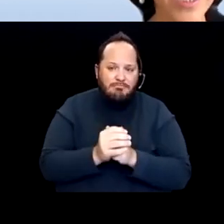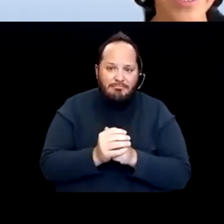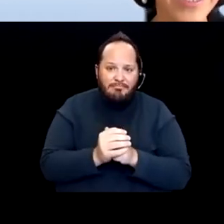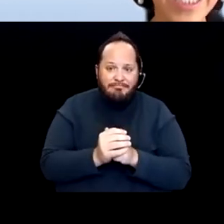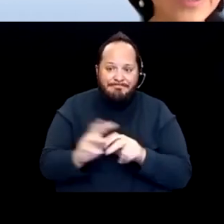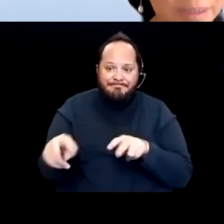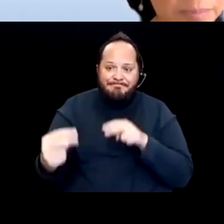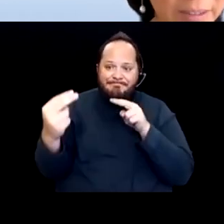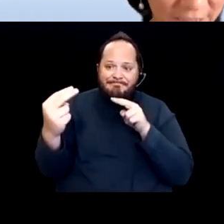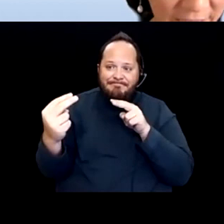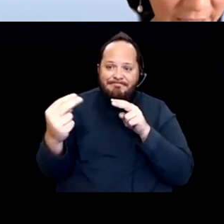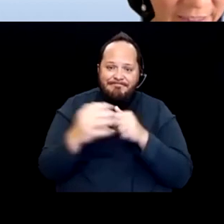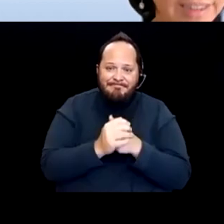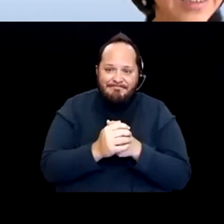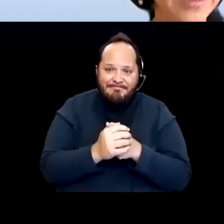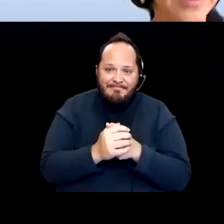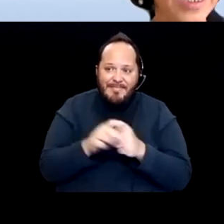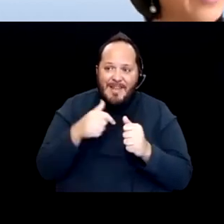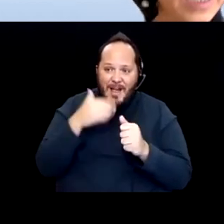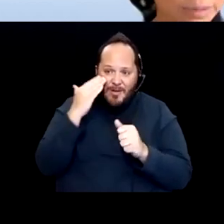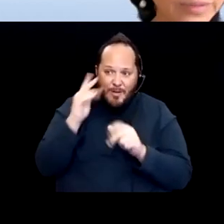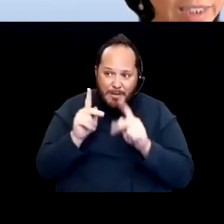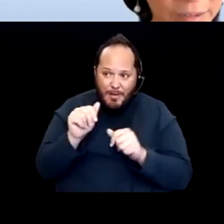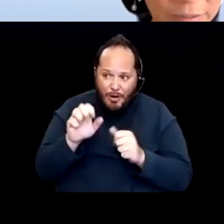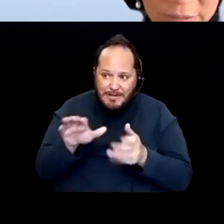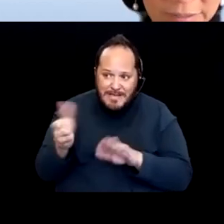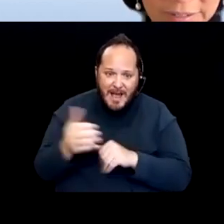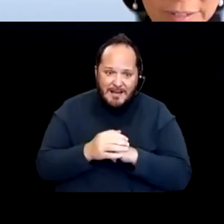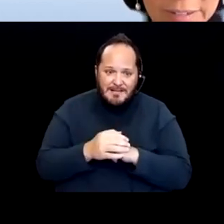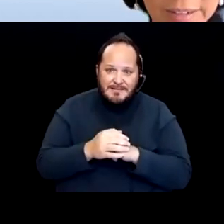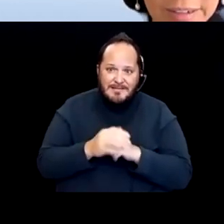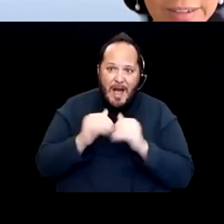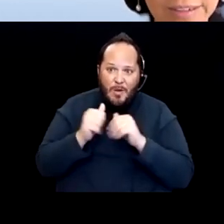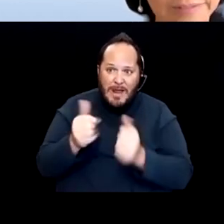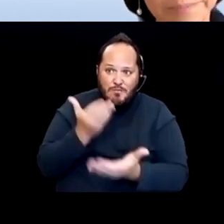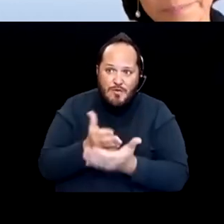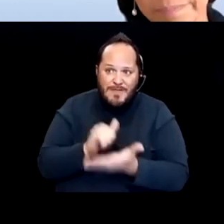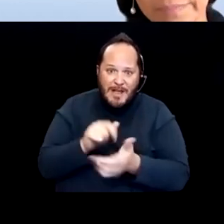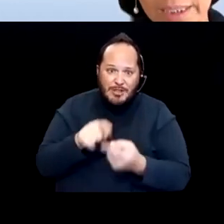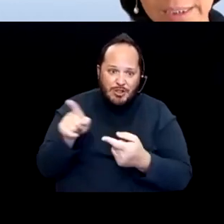"I know people are dying. How can I prove that to you?" So I find--